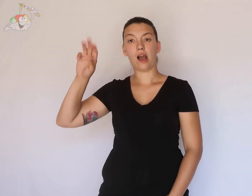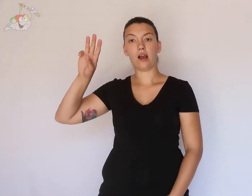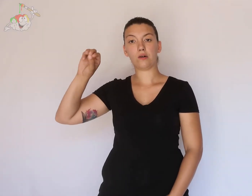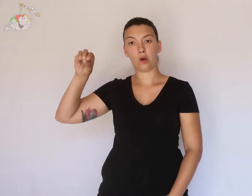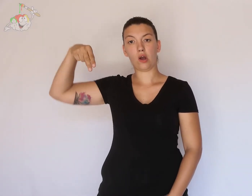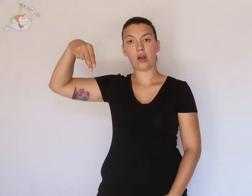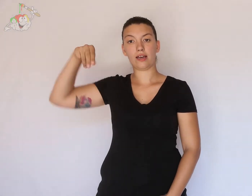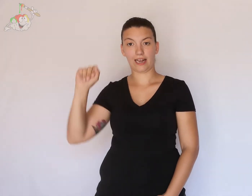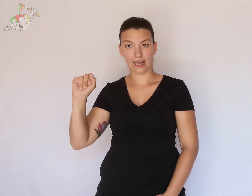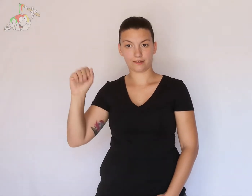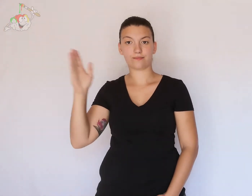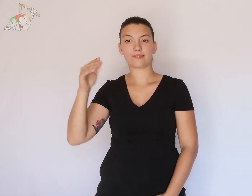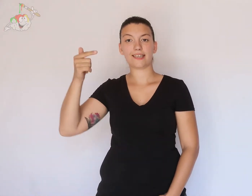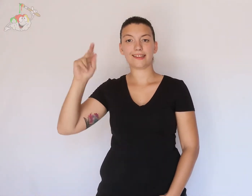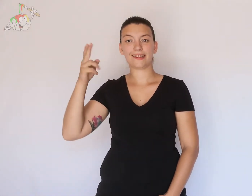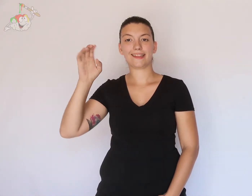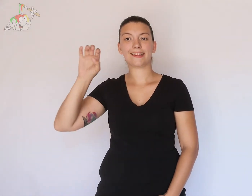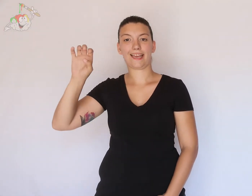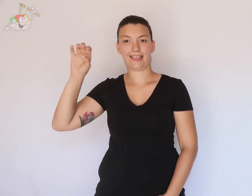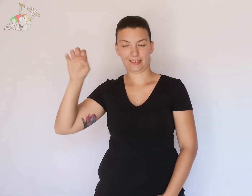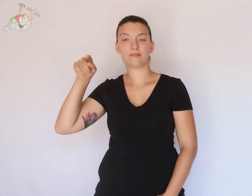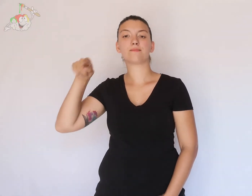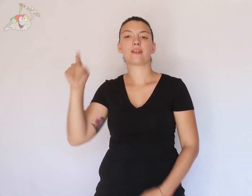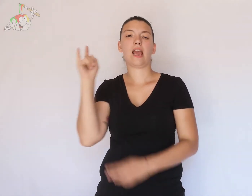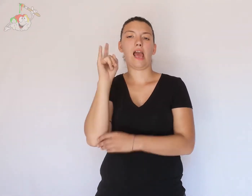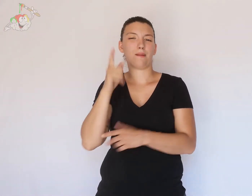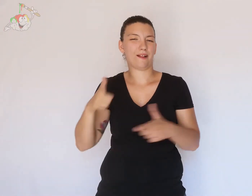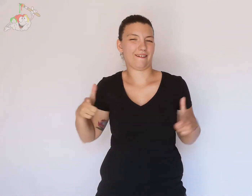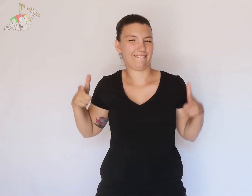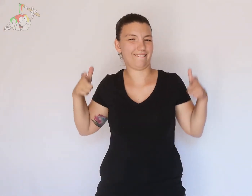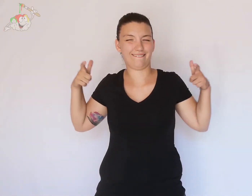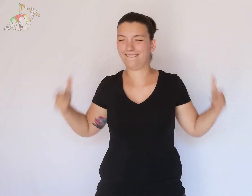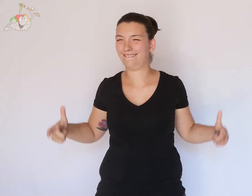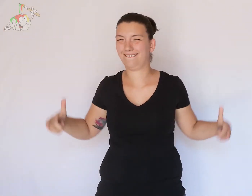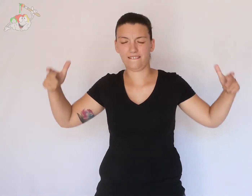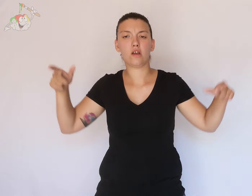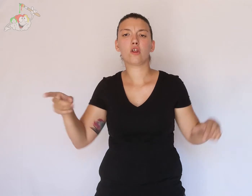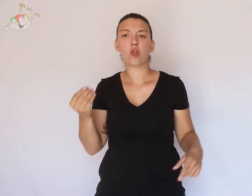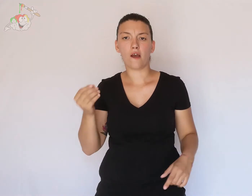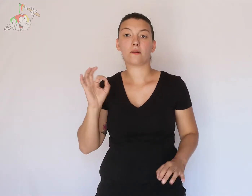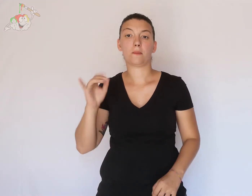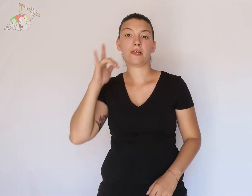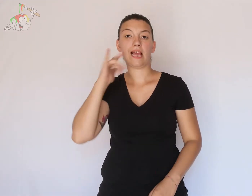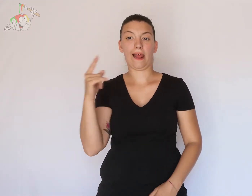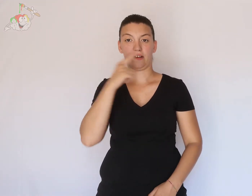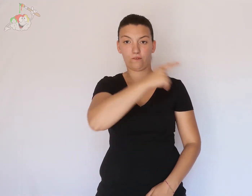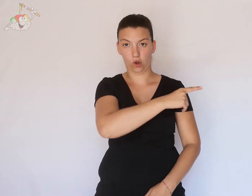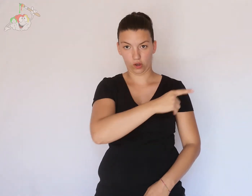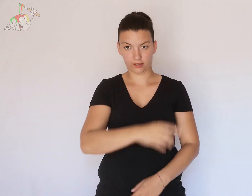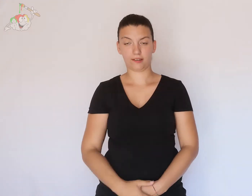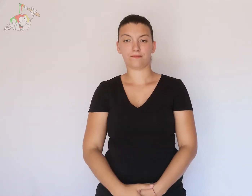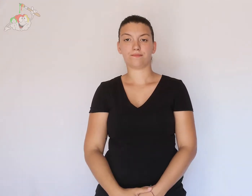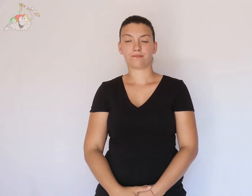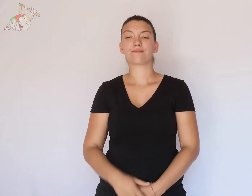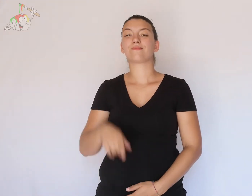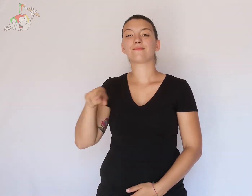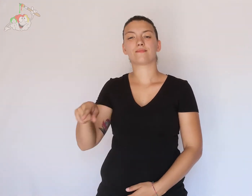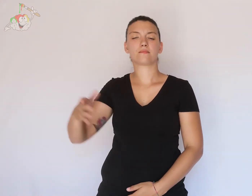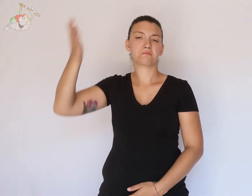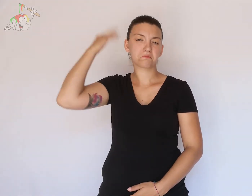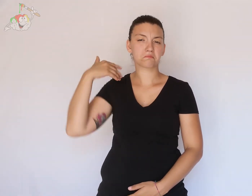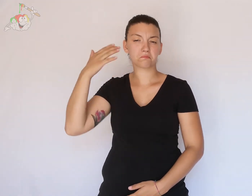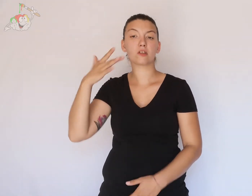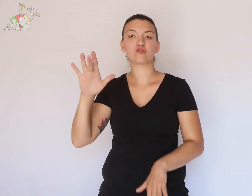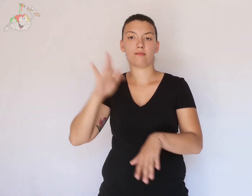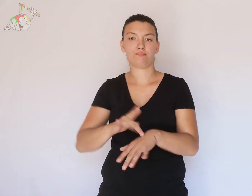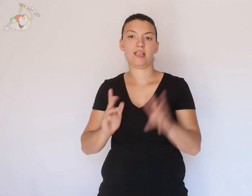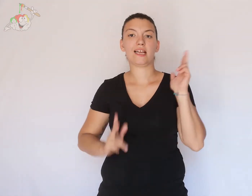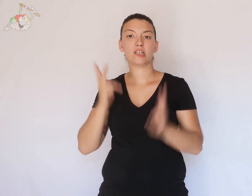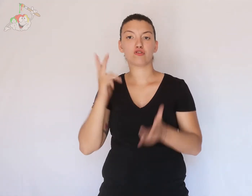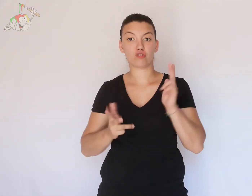Wawona Tree was a large tree in California. A fire